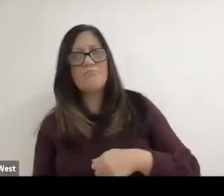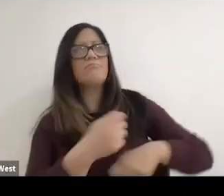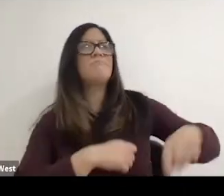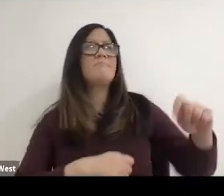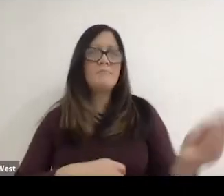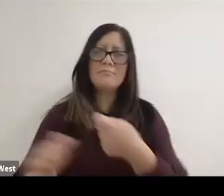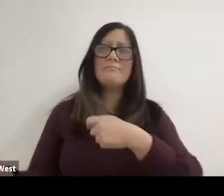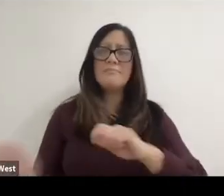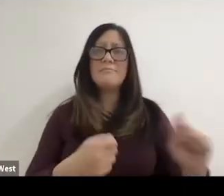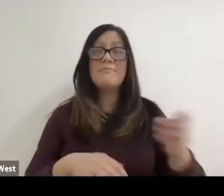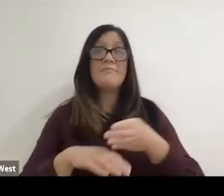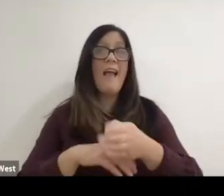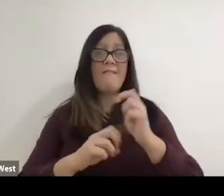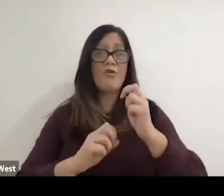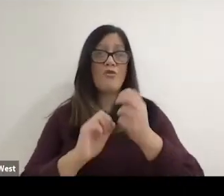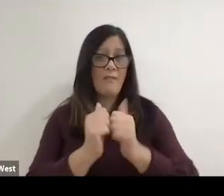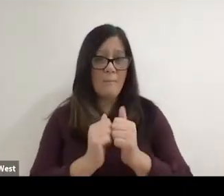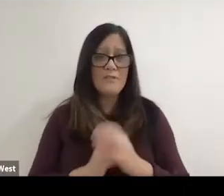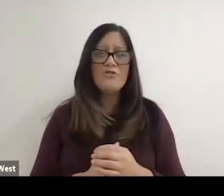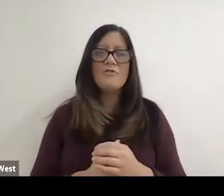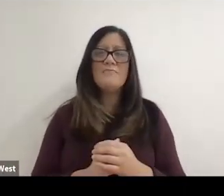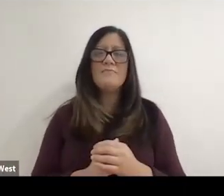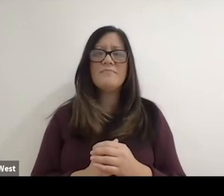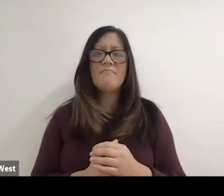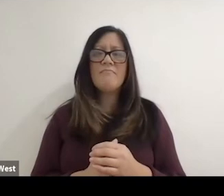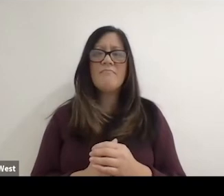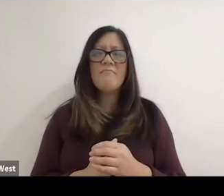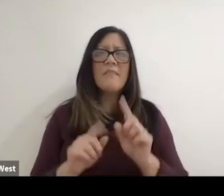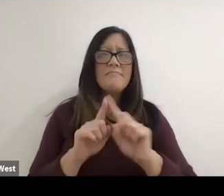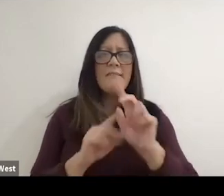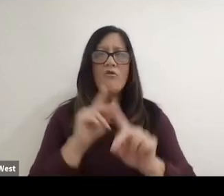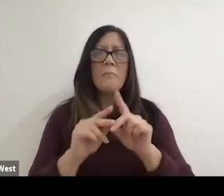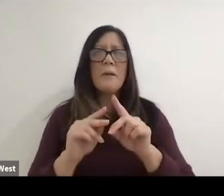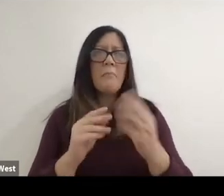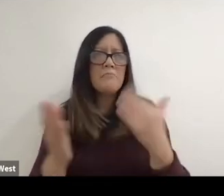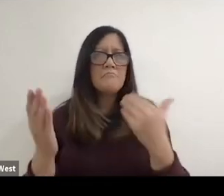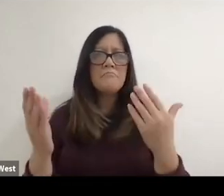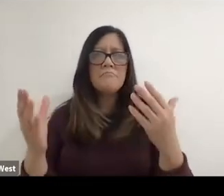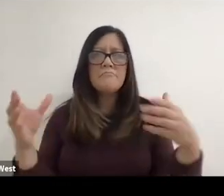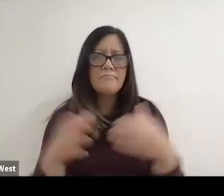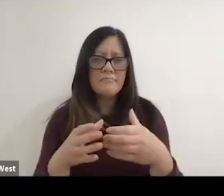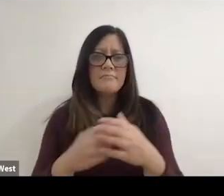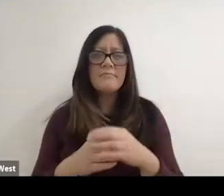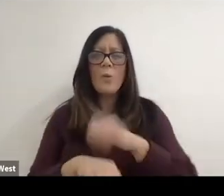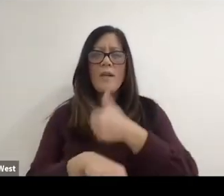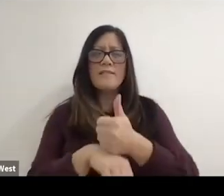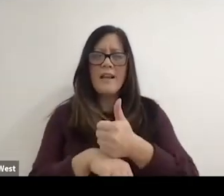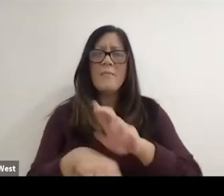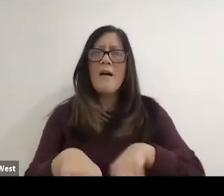And anyway, after those games. I got together with some people and we and we formed this national organization National Foundation of wheelchair